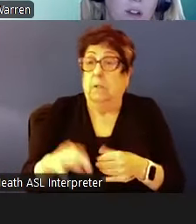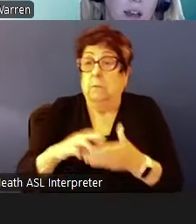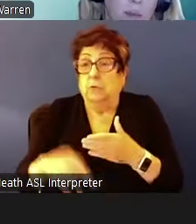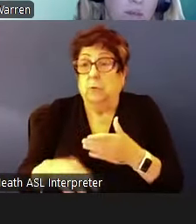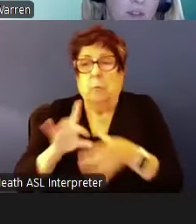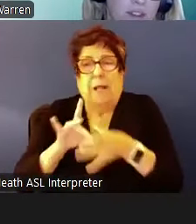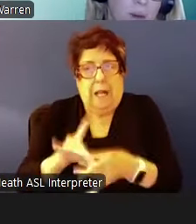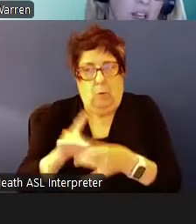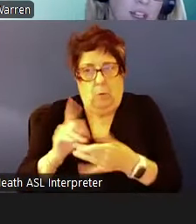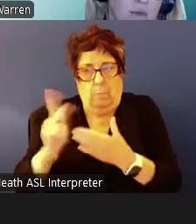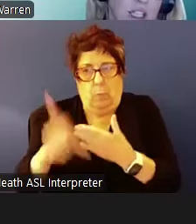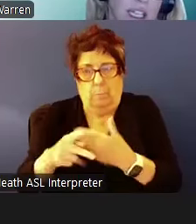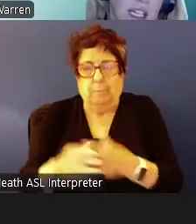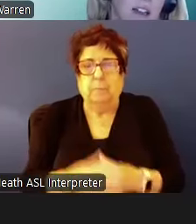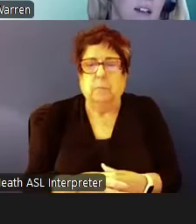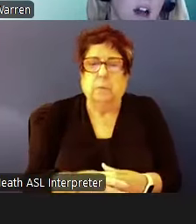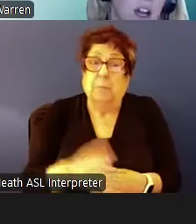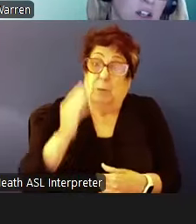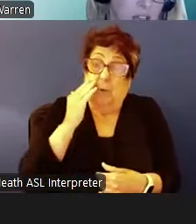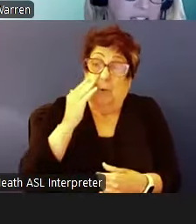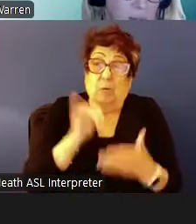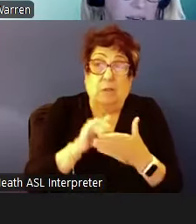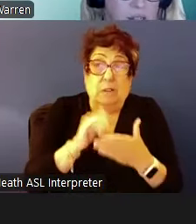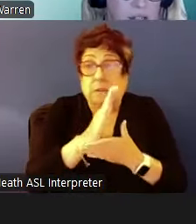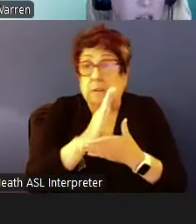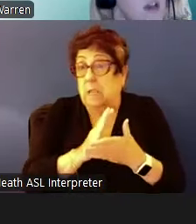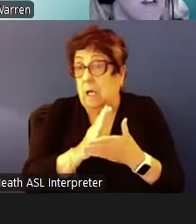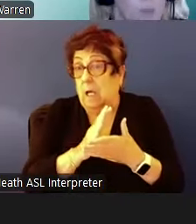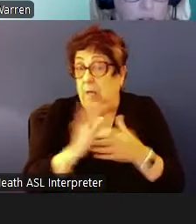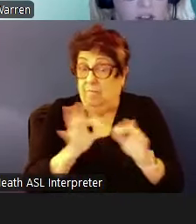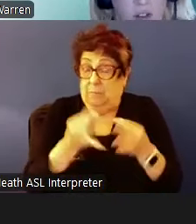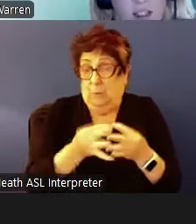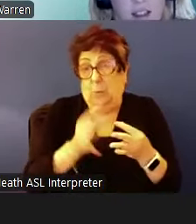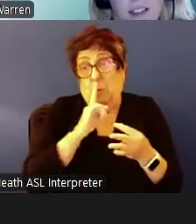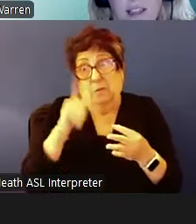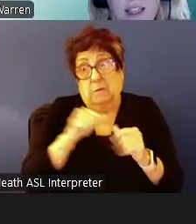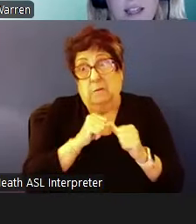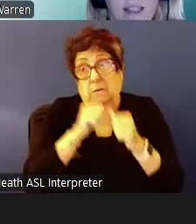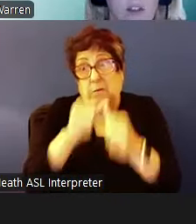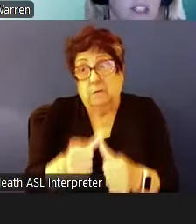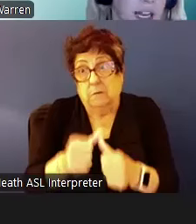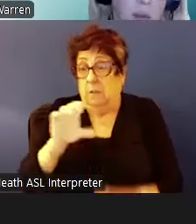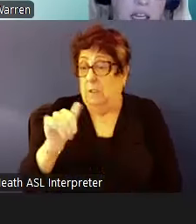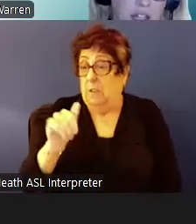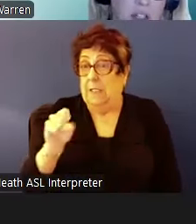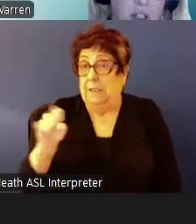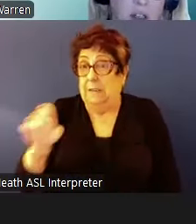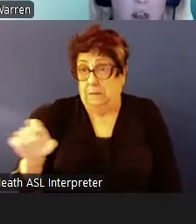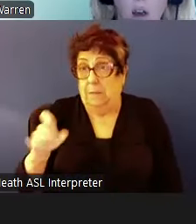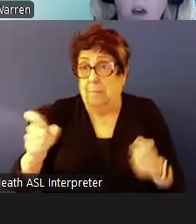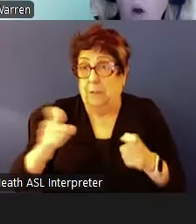that some families need ongoing case management, supportive services like landlord-tenant mediation